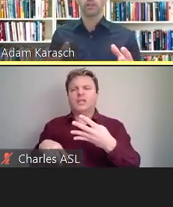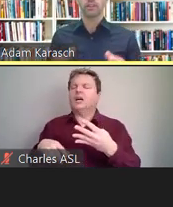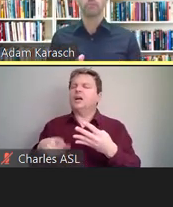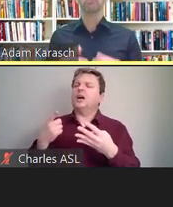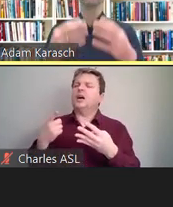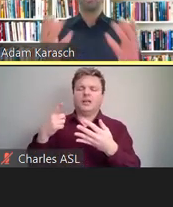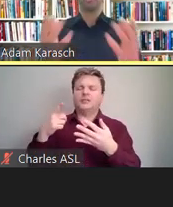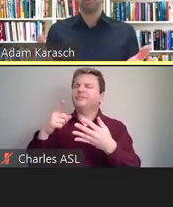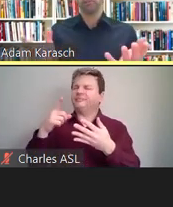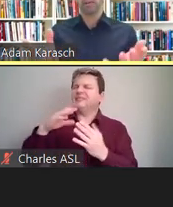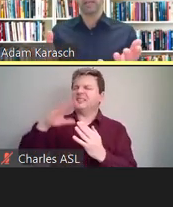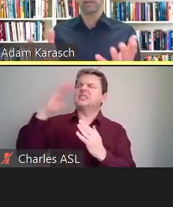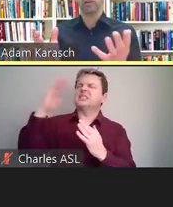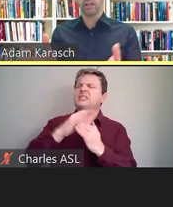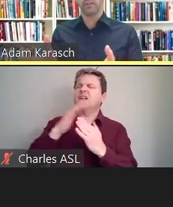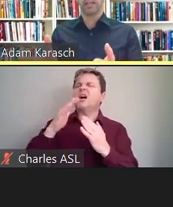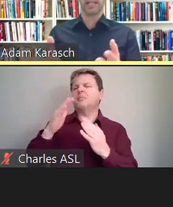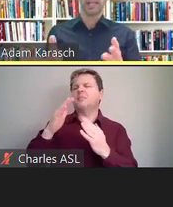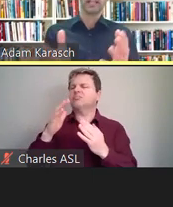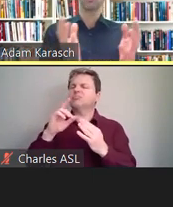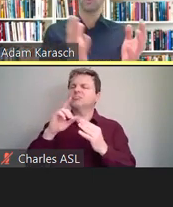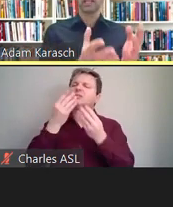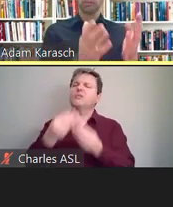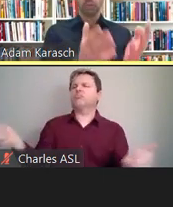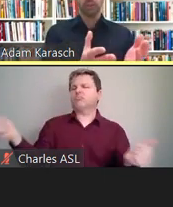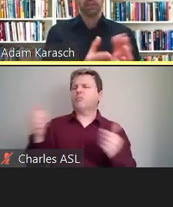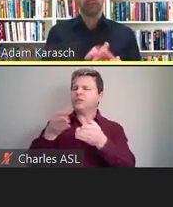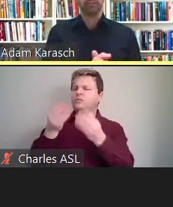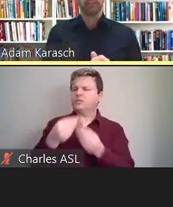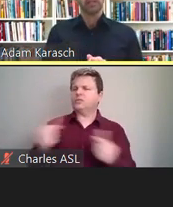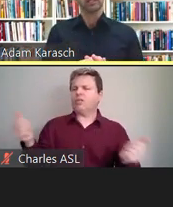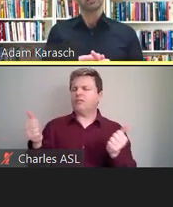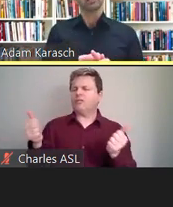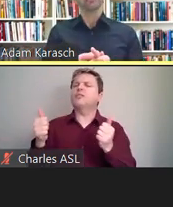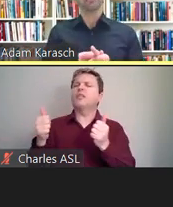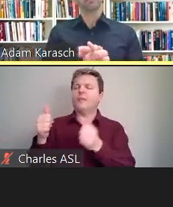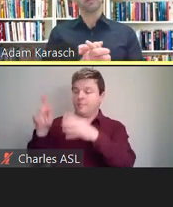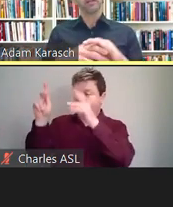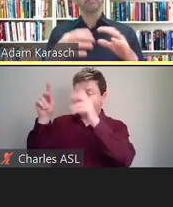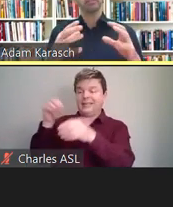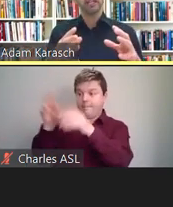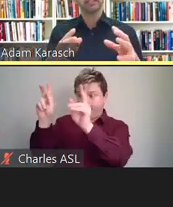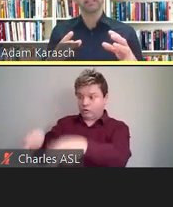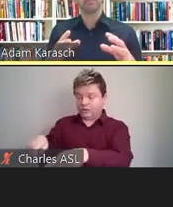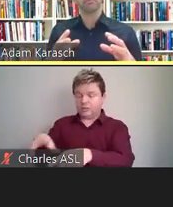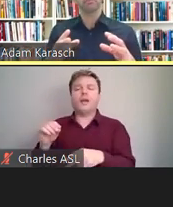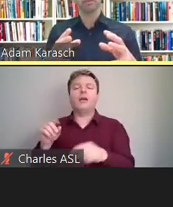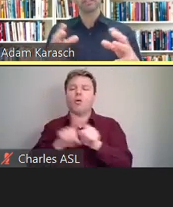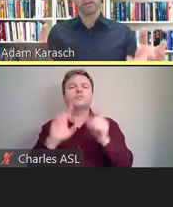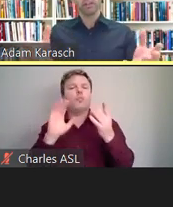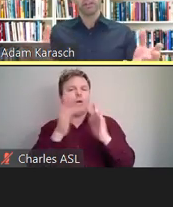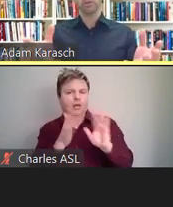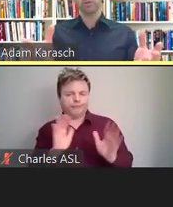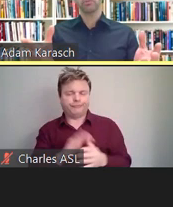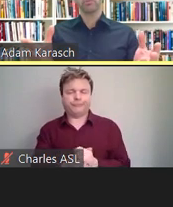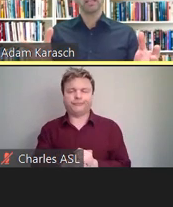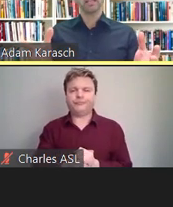that are most often provided on-site as well as remotely. So let me emphasize that based on our experience with ADA